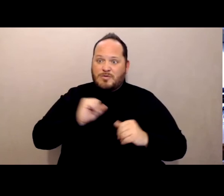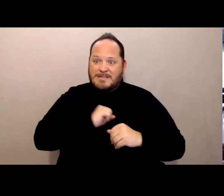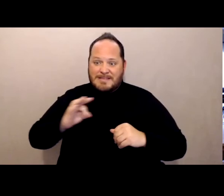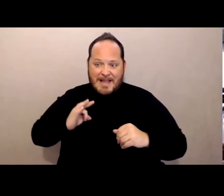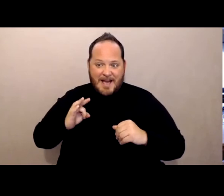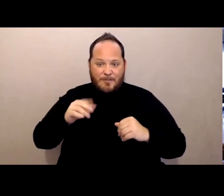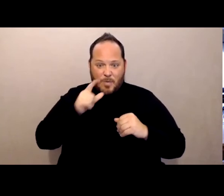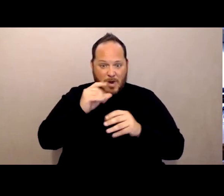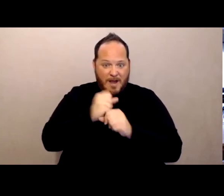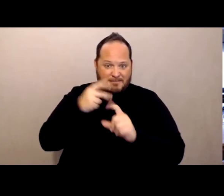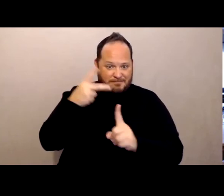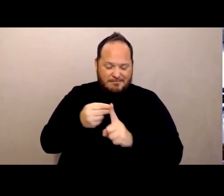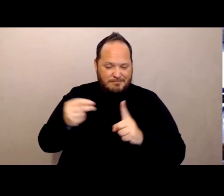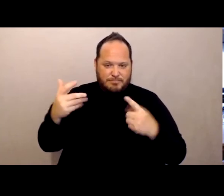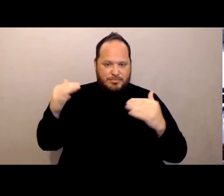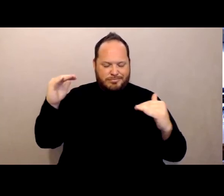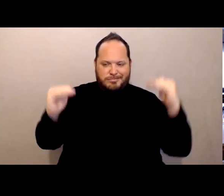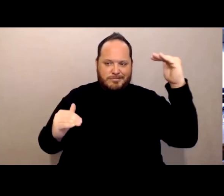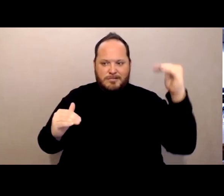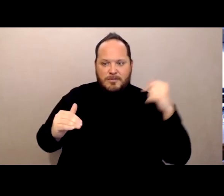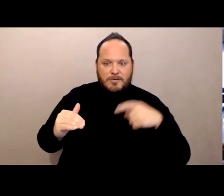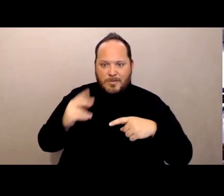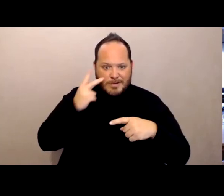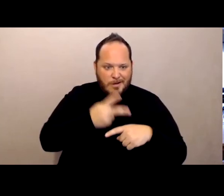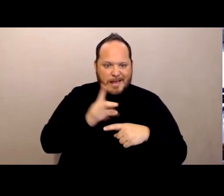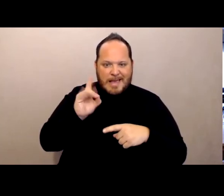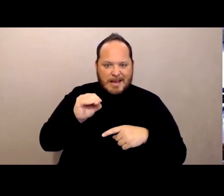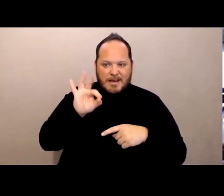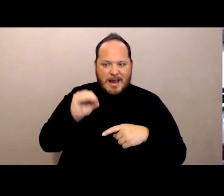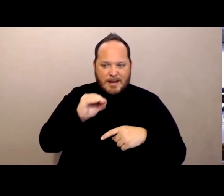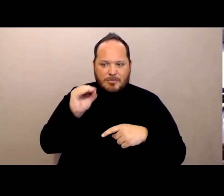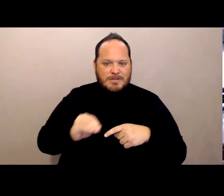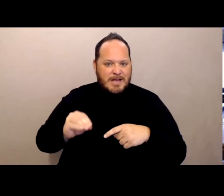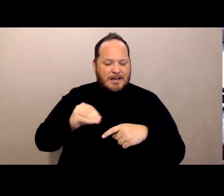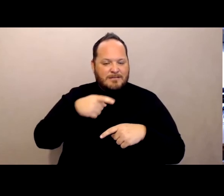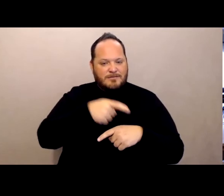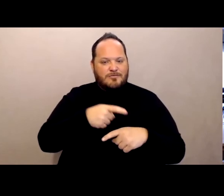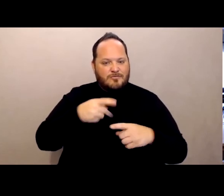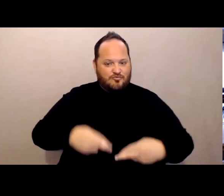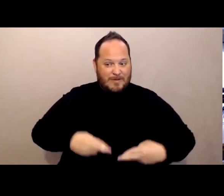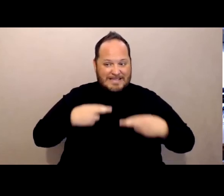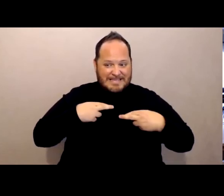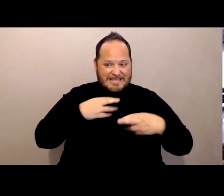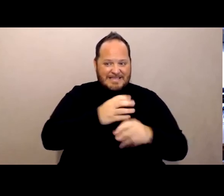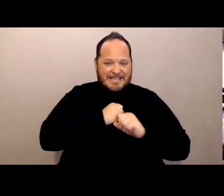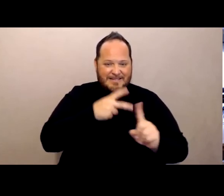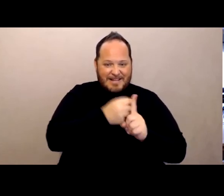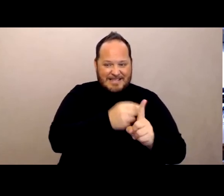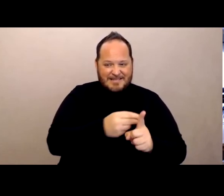The residents we saw 80/90% of residents getting vaccinated and something like 50% or less of the staff getting vaccinated.